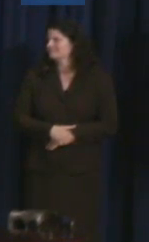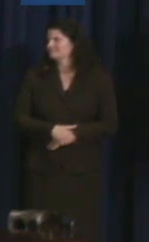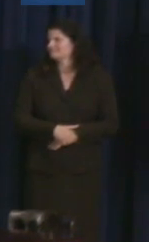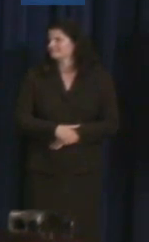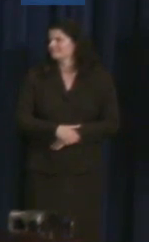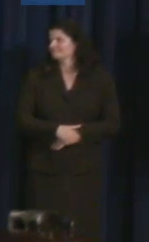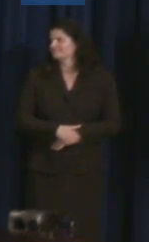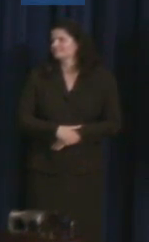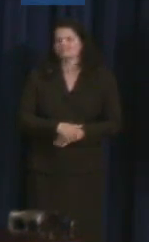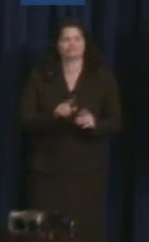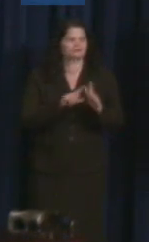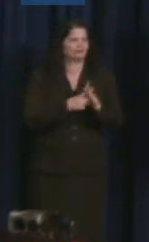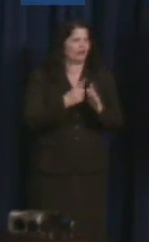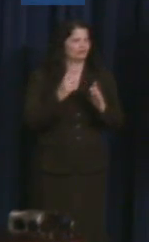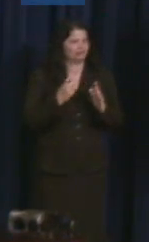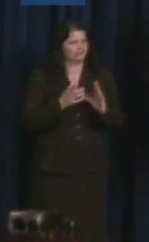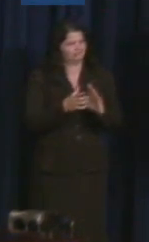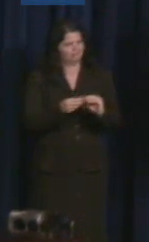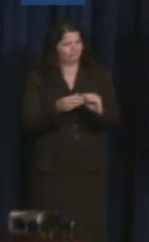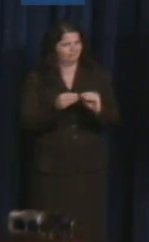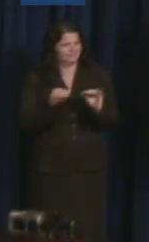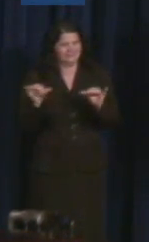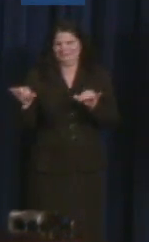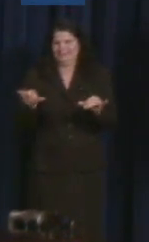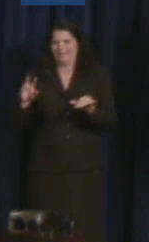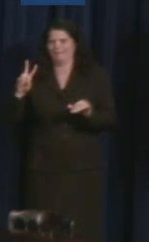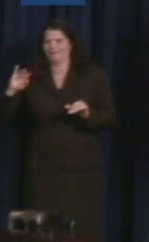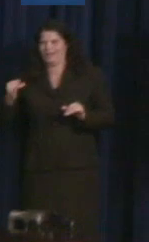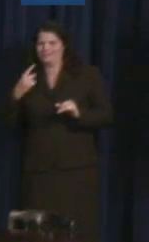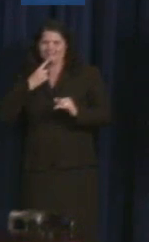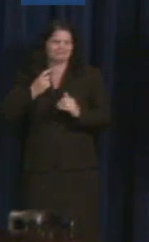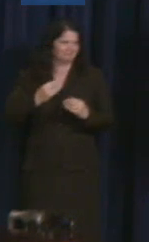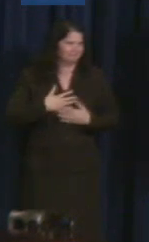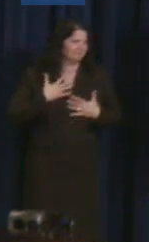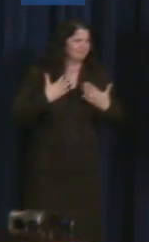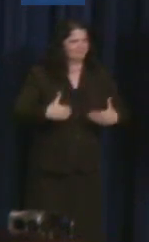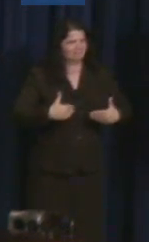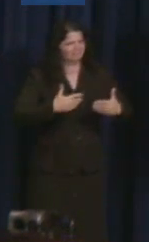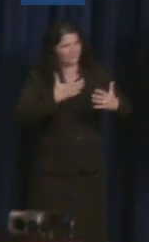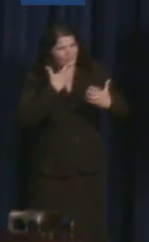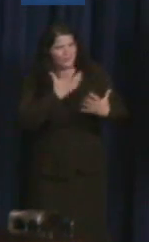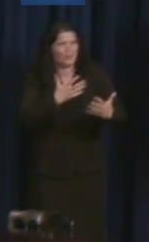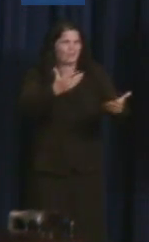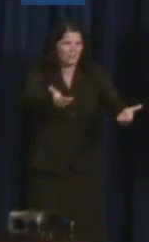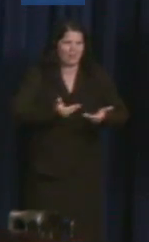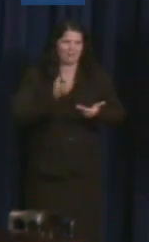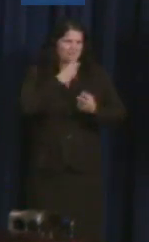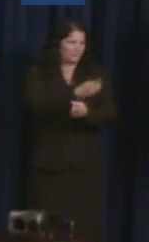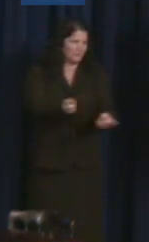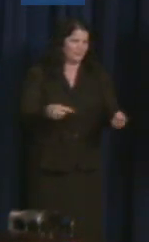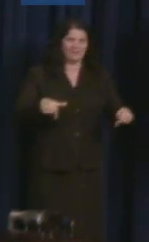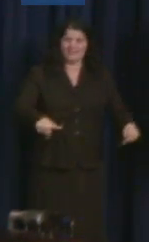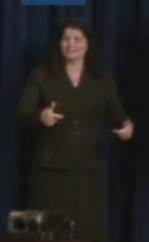Valerie's warm welcome to you all. We're really, really excited to have you here. This is an important day. This is a hugely important milestone.